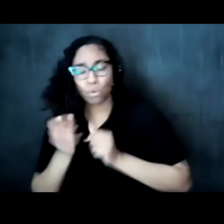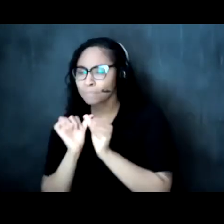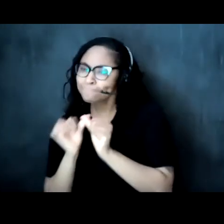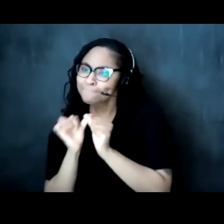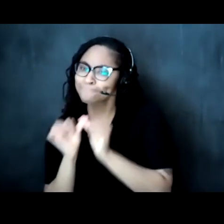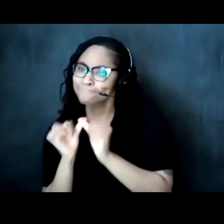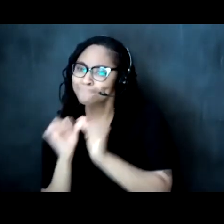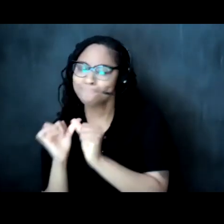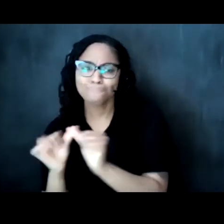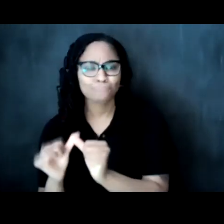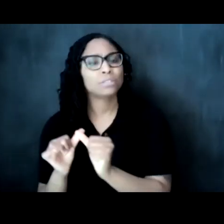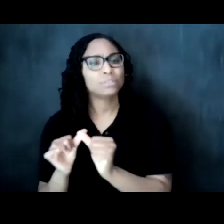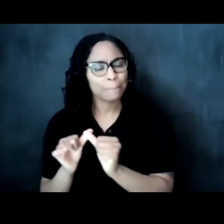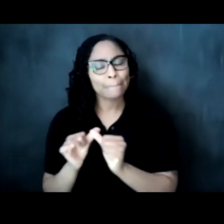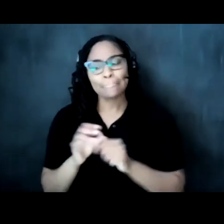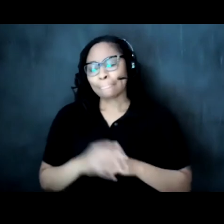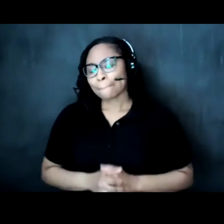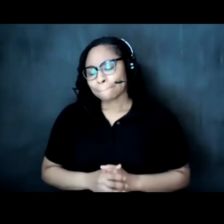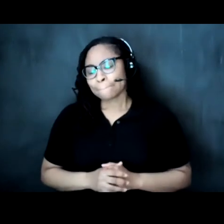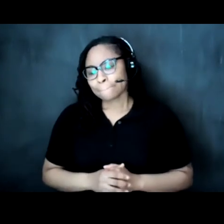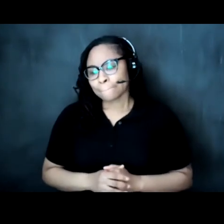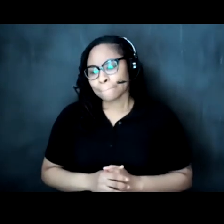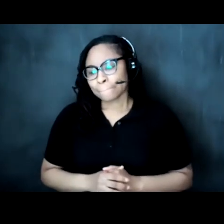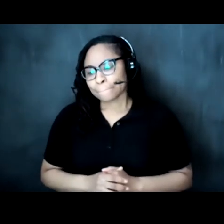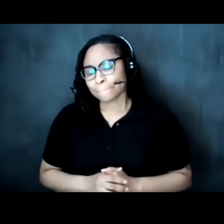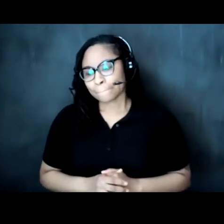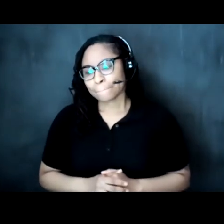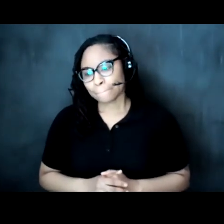they reflect our truth claims in ways that nothing else can